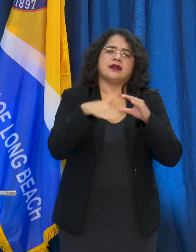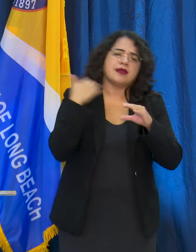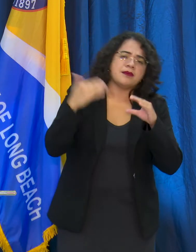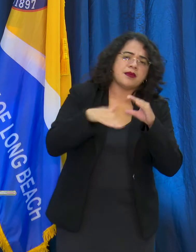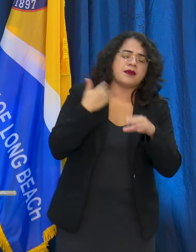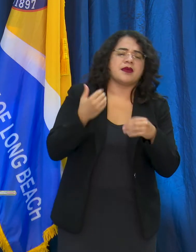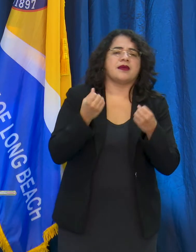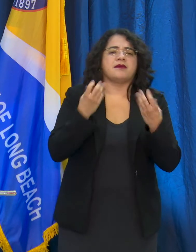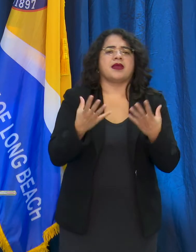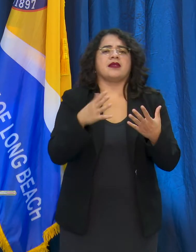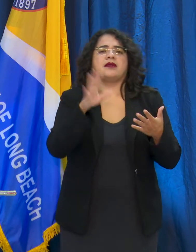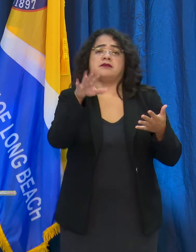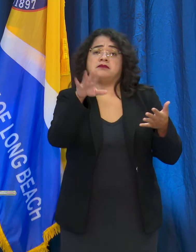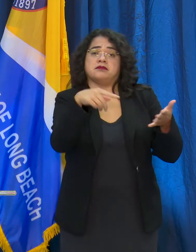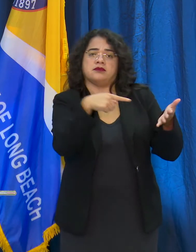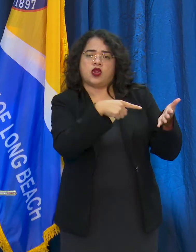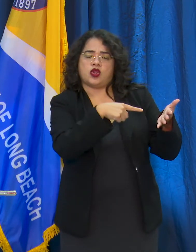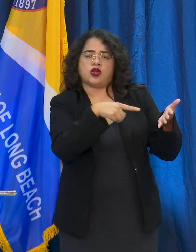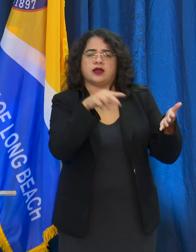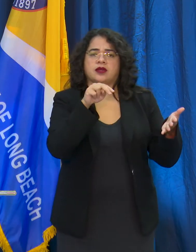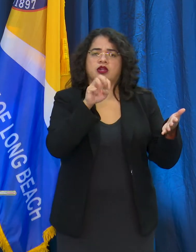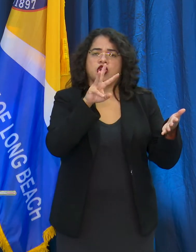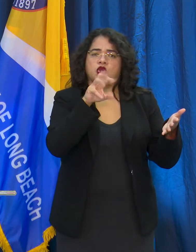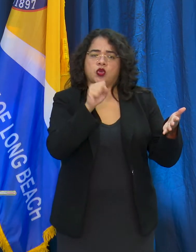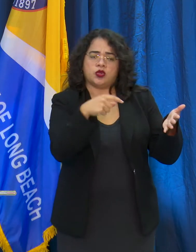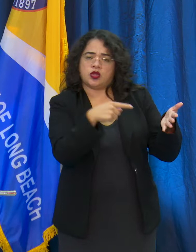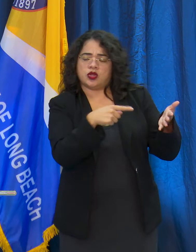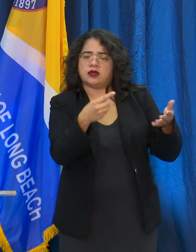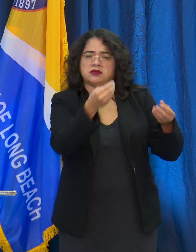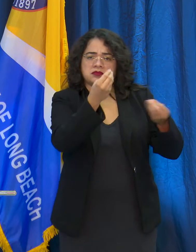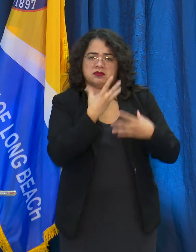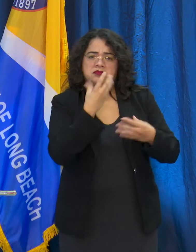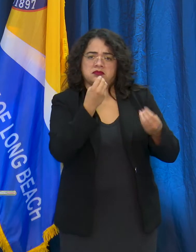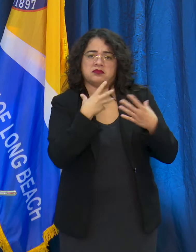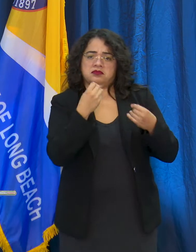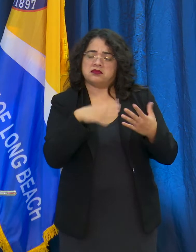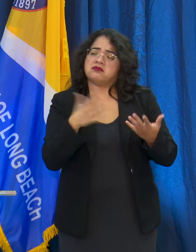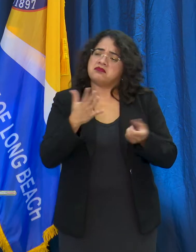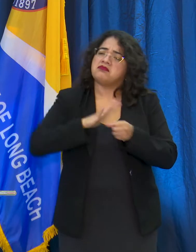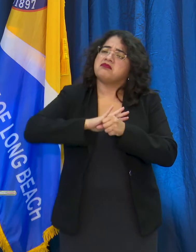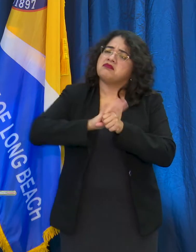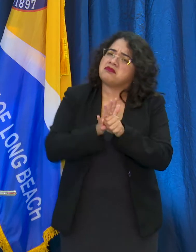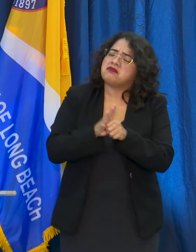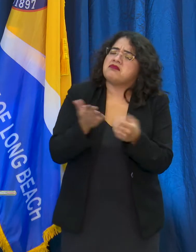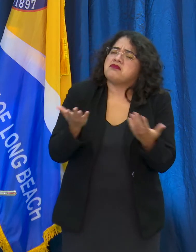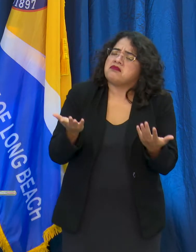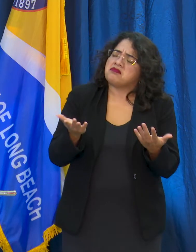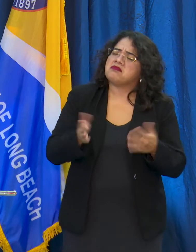start to point to rates of death and rates of other things, just to say, "You know COVID is not that big of a deal, why do we have to do all these